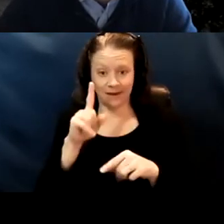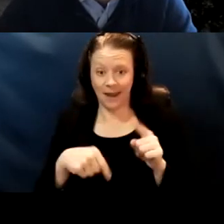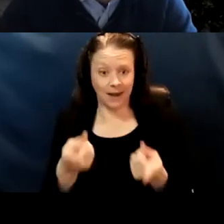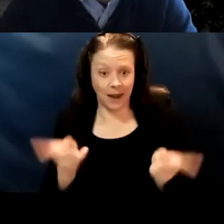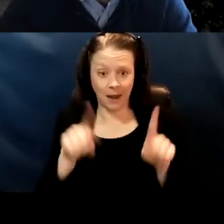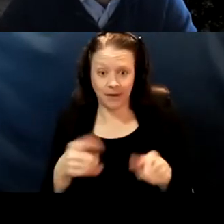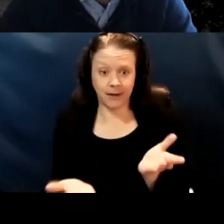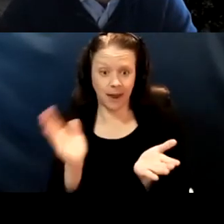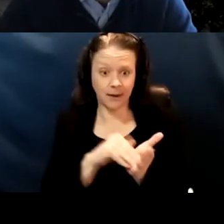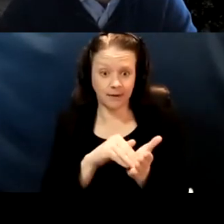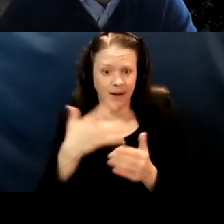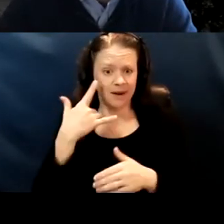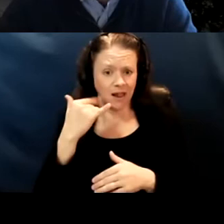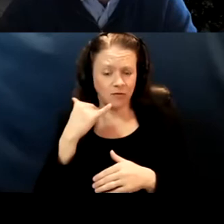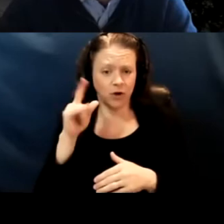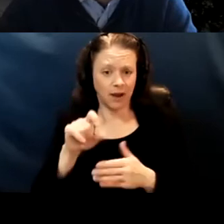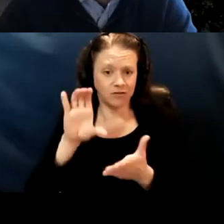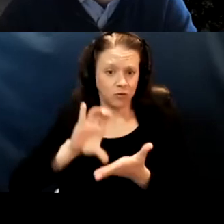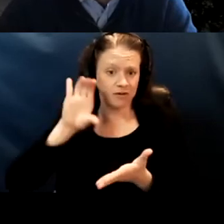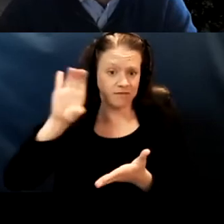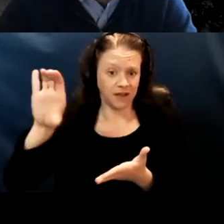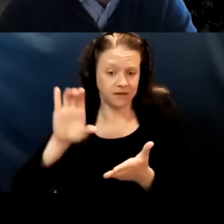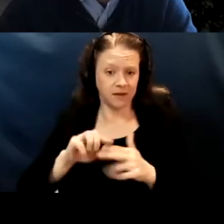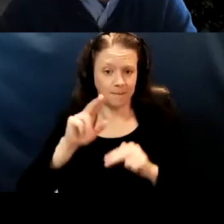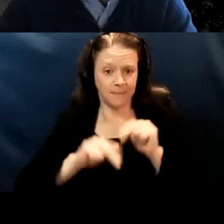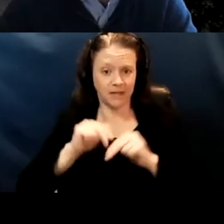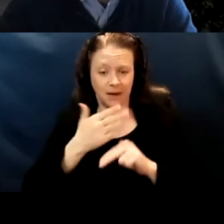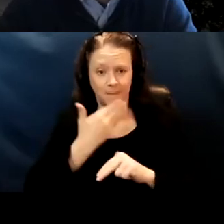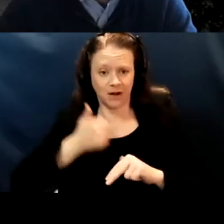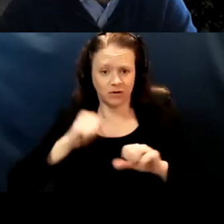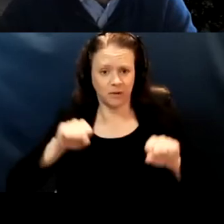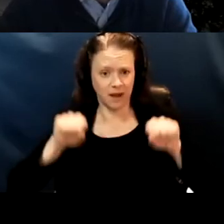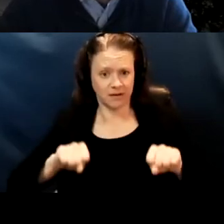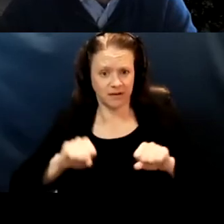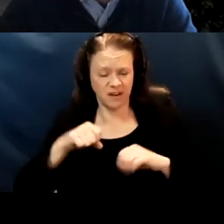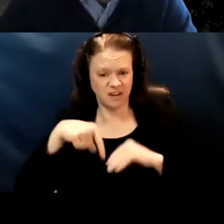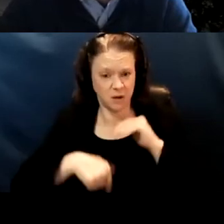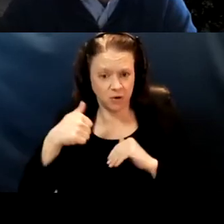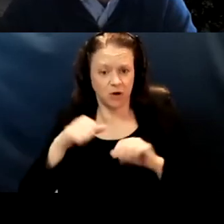California has to invest in building deeper capacity and the California Department of Public Health.